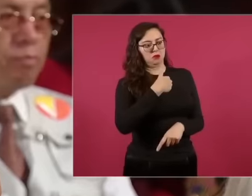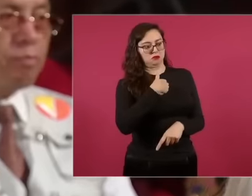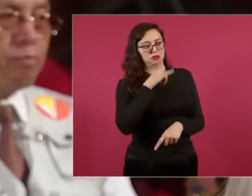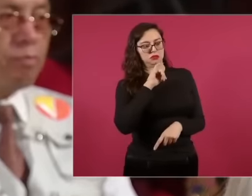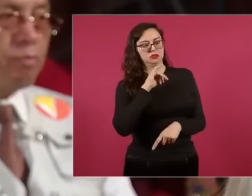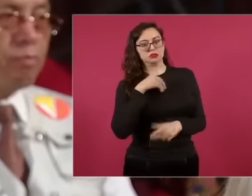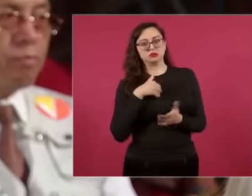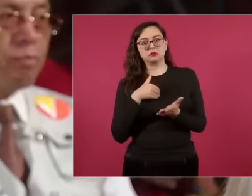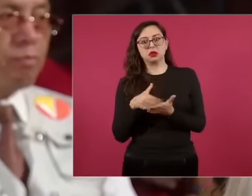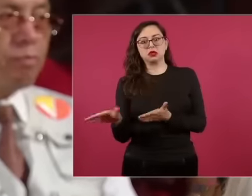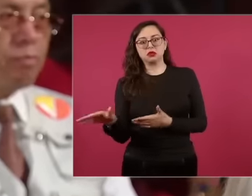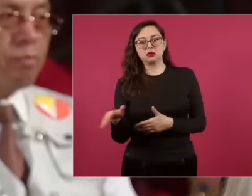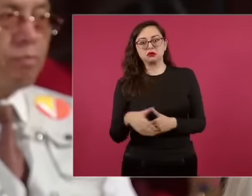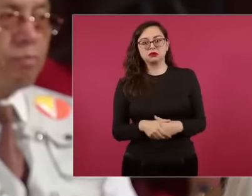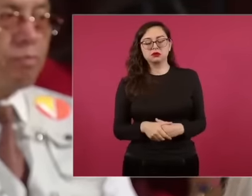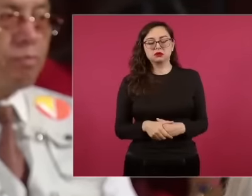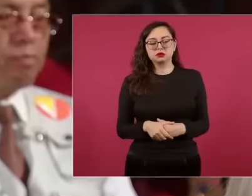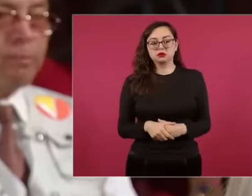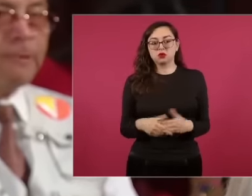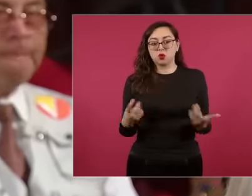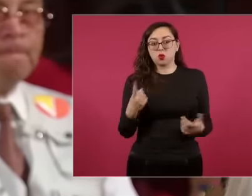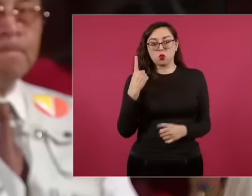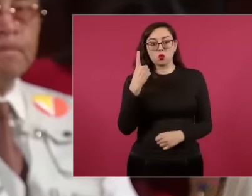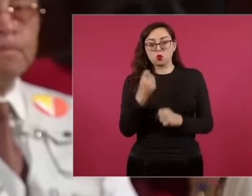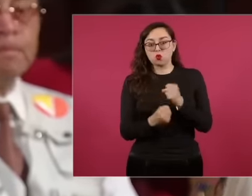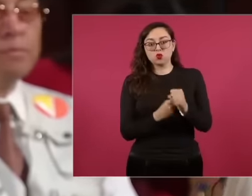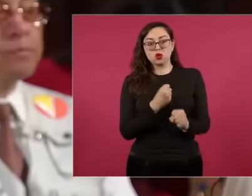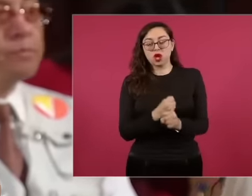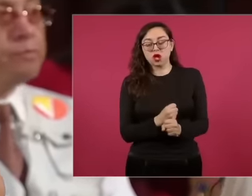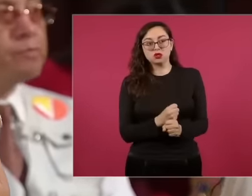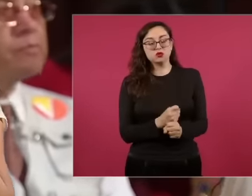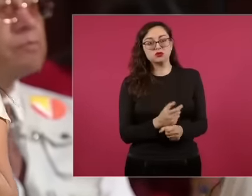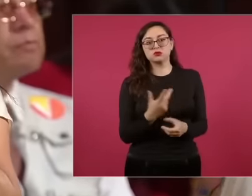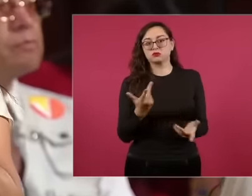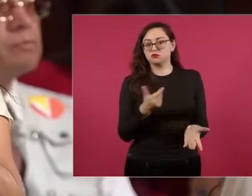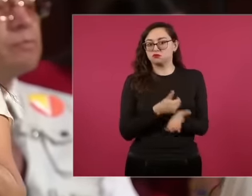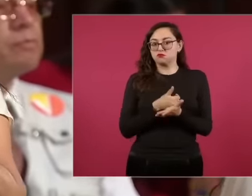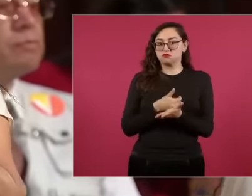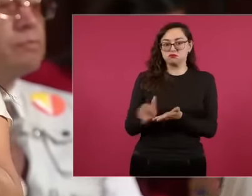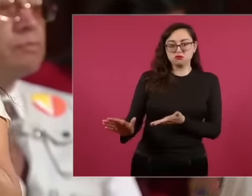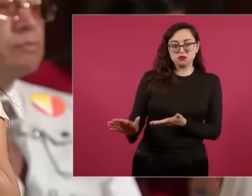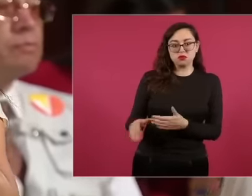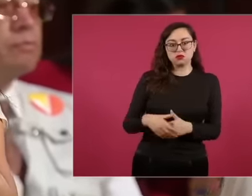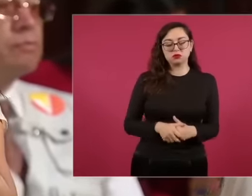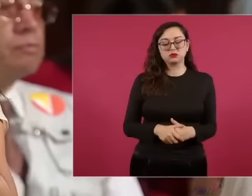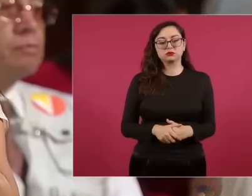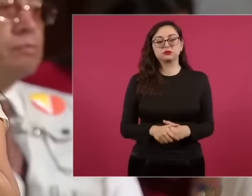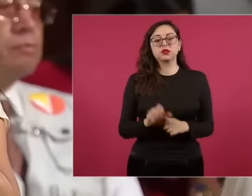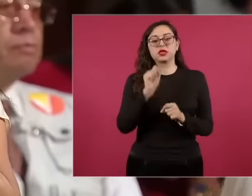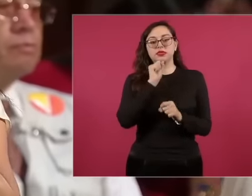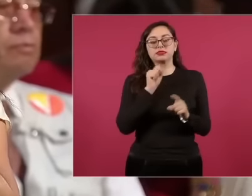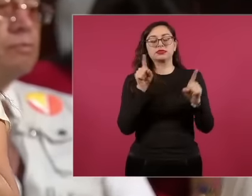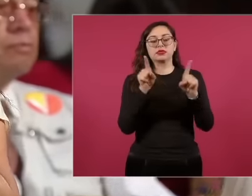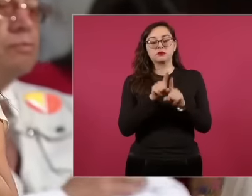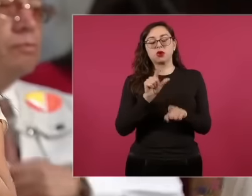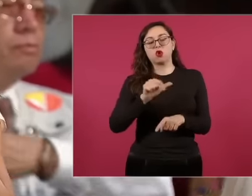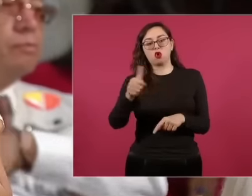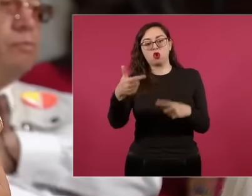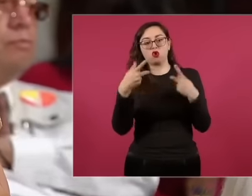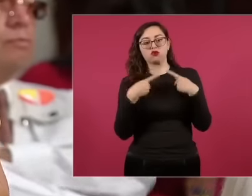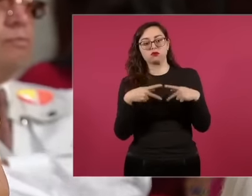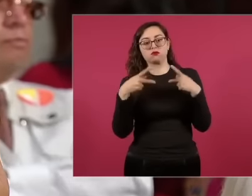who has still been fighting for more than a year and nothing and I also found someone who said that he